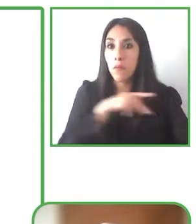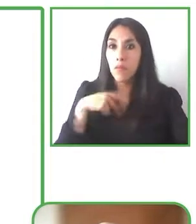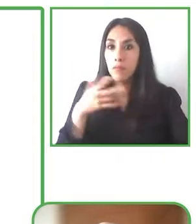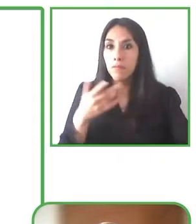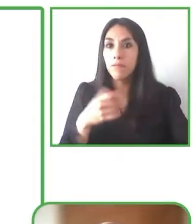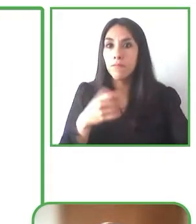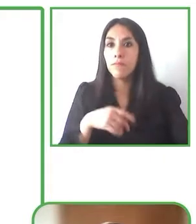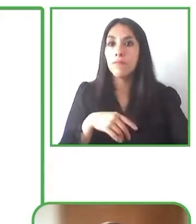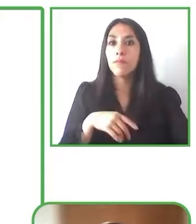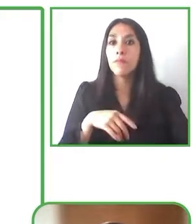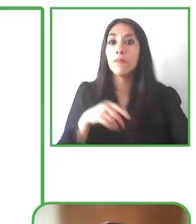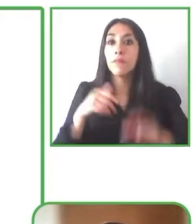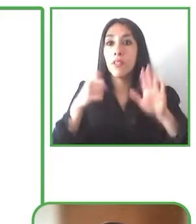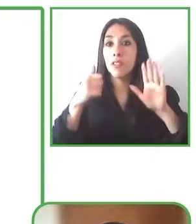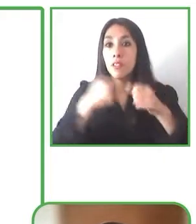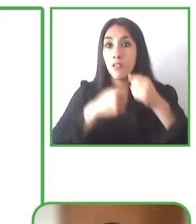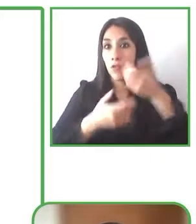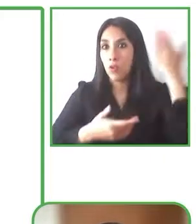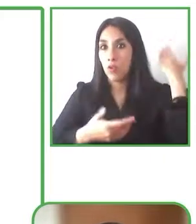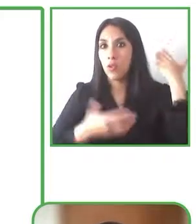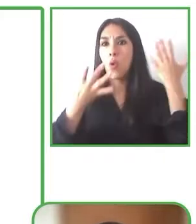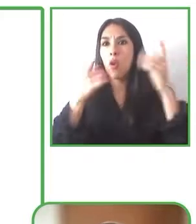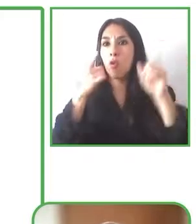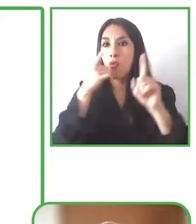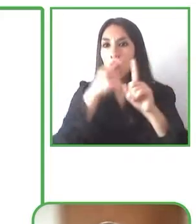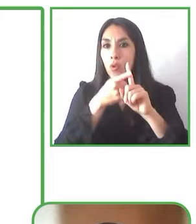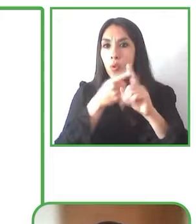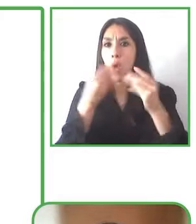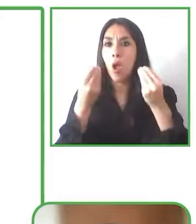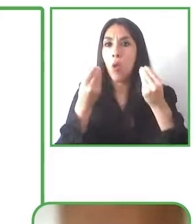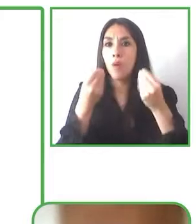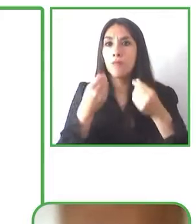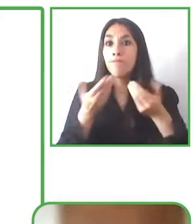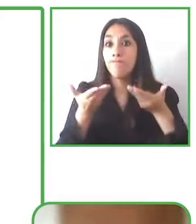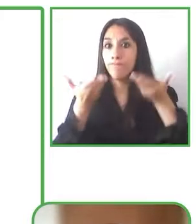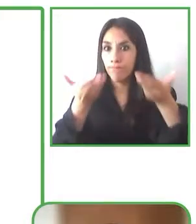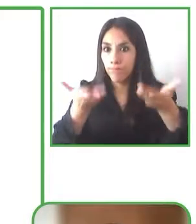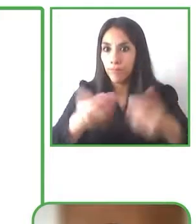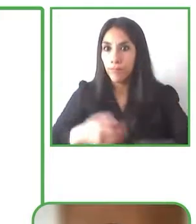for 16 years it's been to provide and to open an